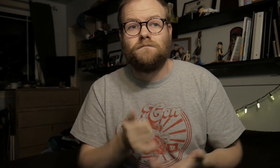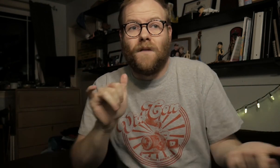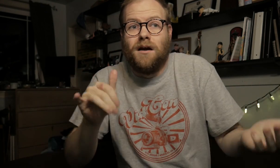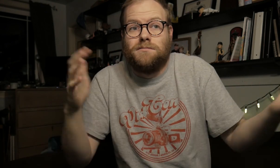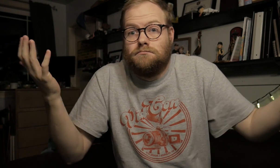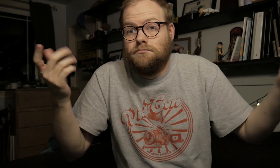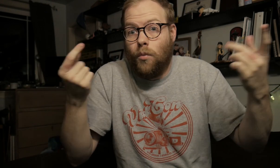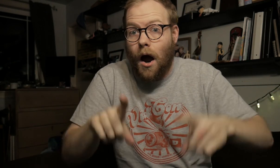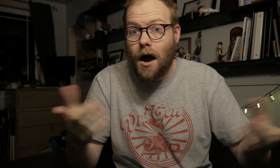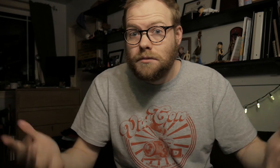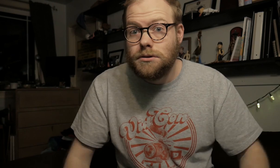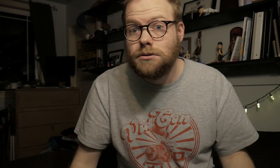That's what happens.